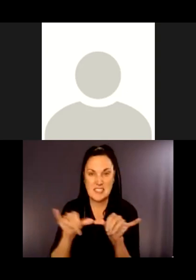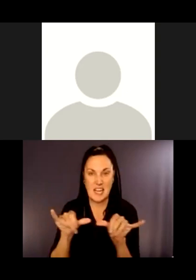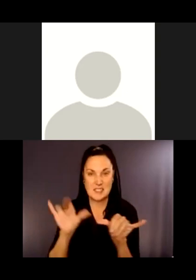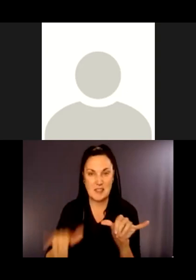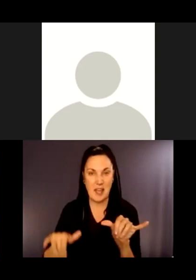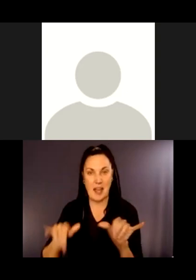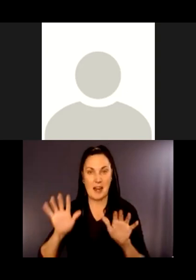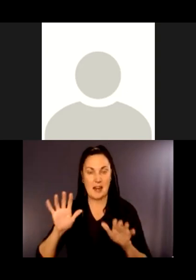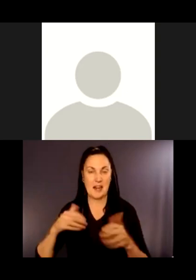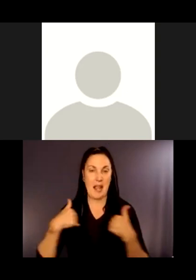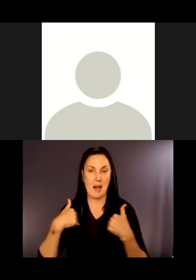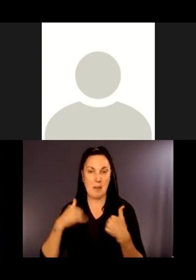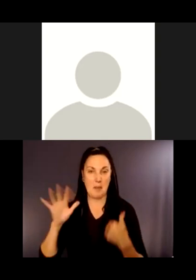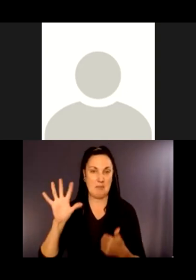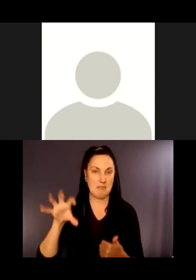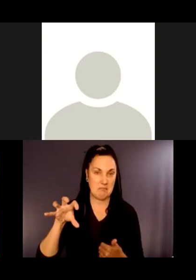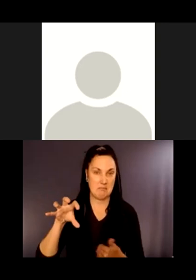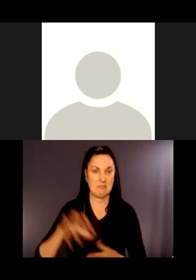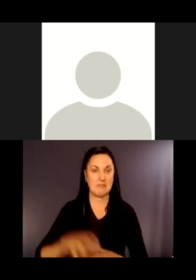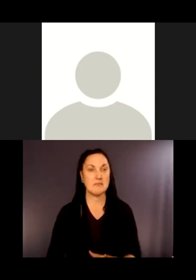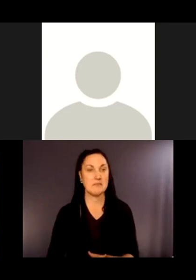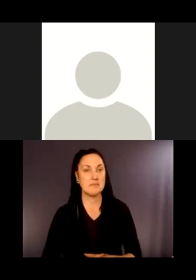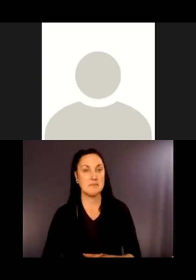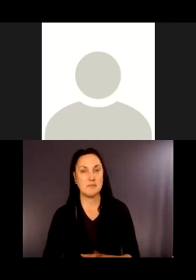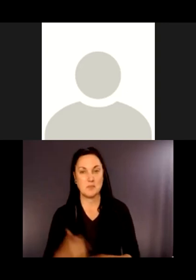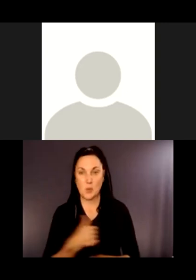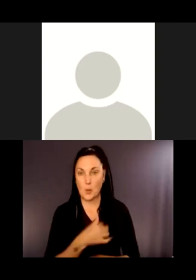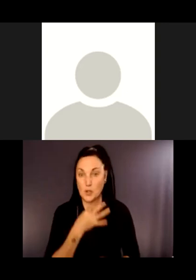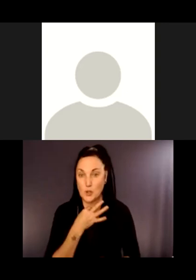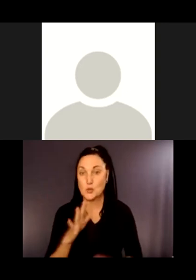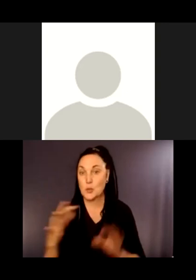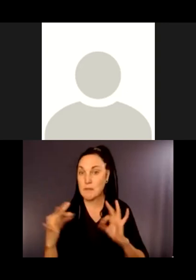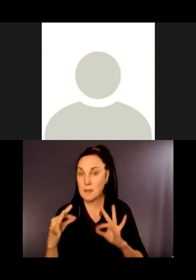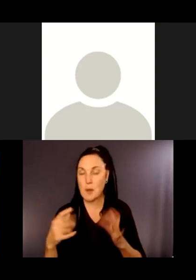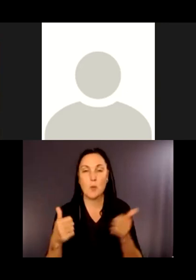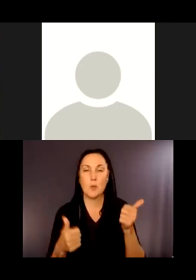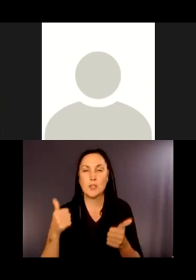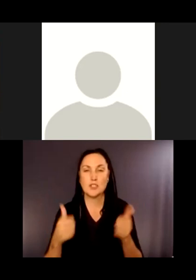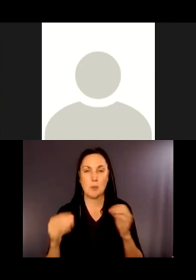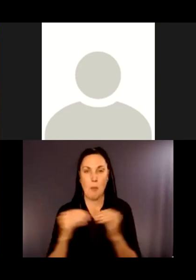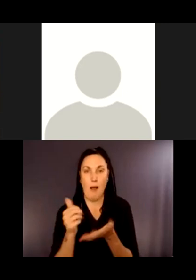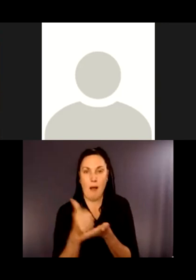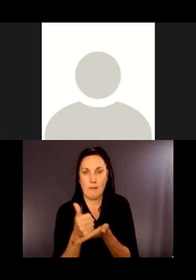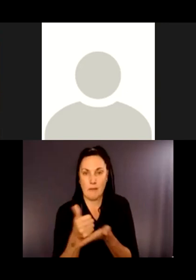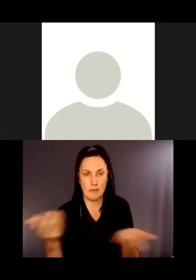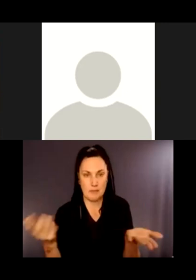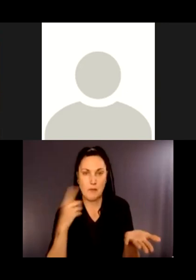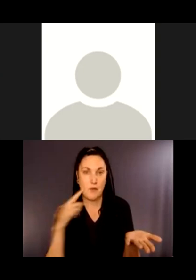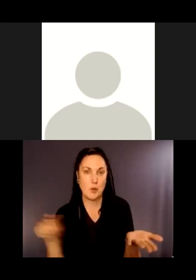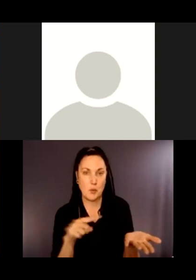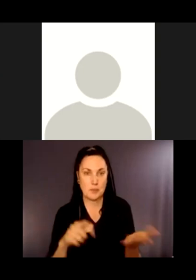helpful for your visit.